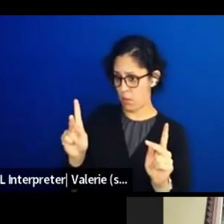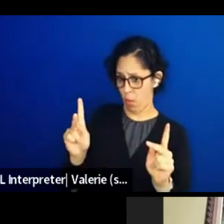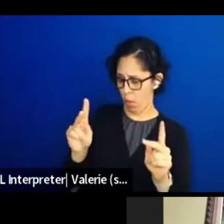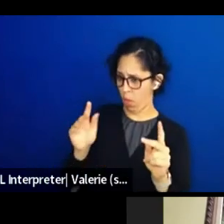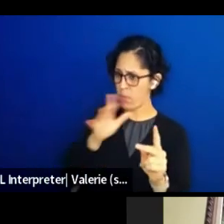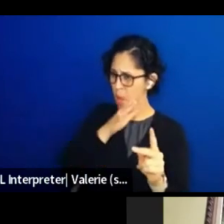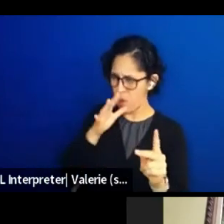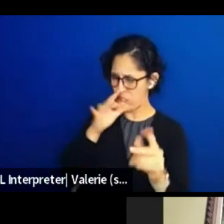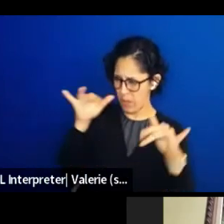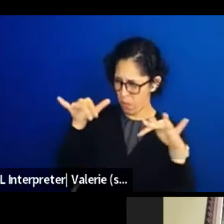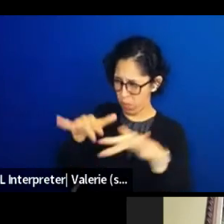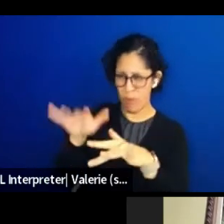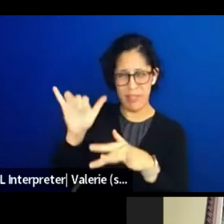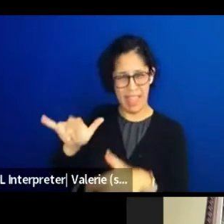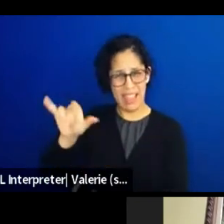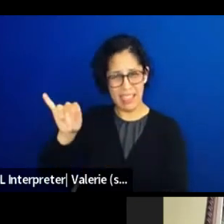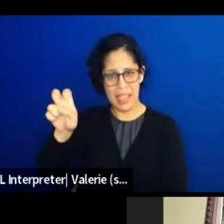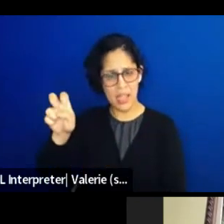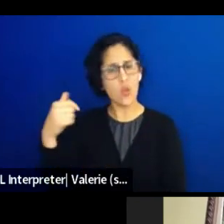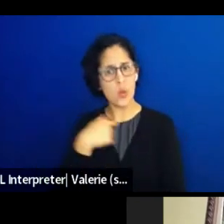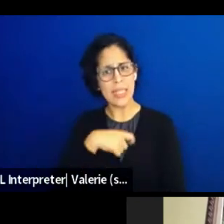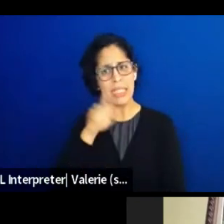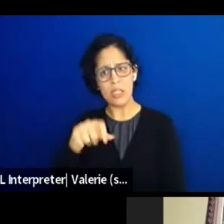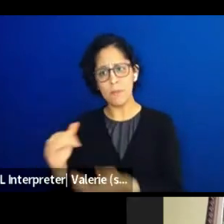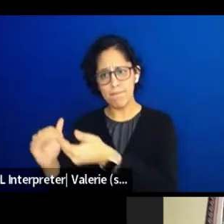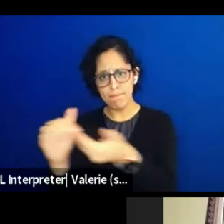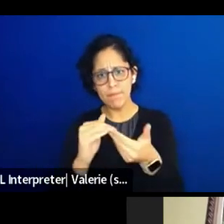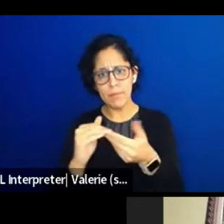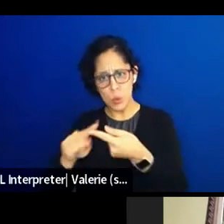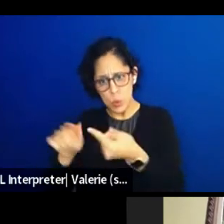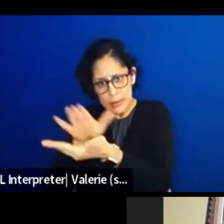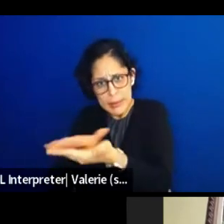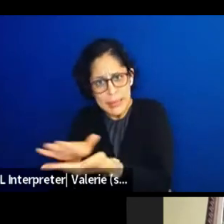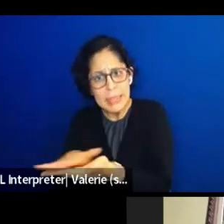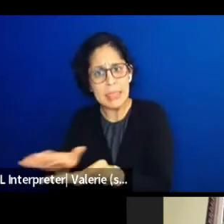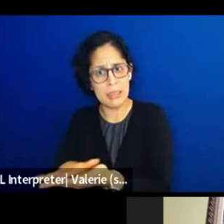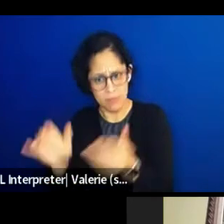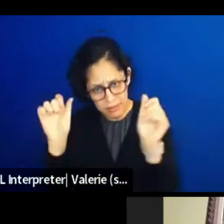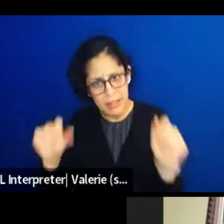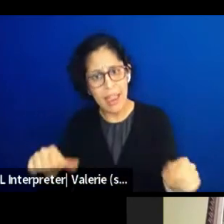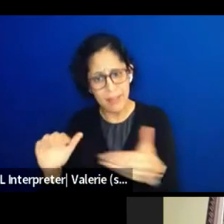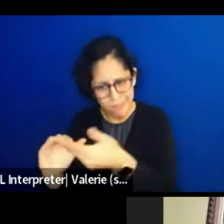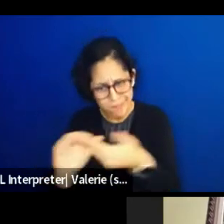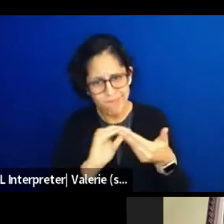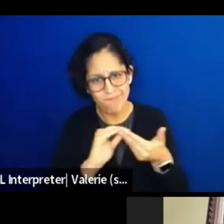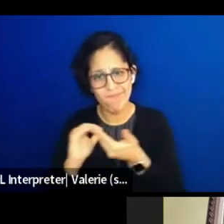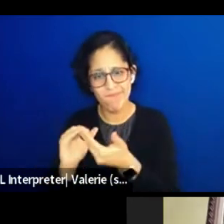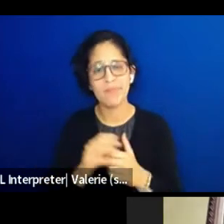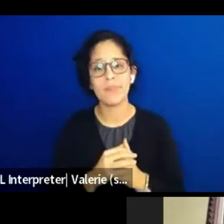So let's work together to do that. And overall, like let's get these unnecessary nutrients